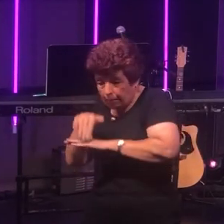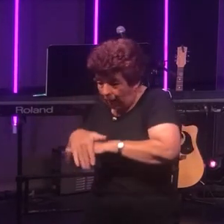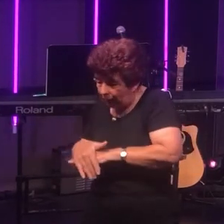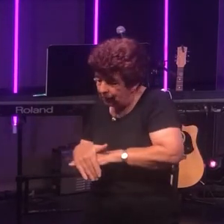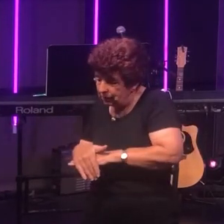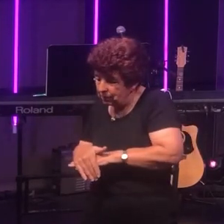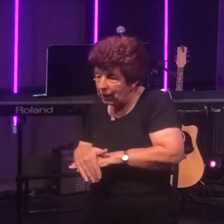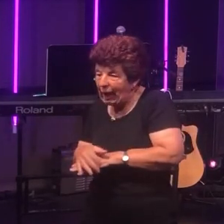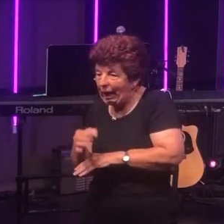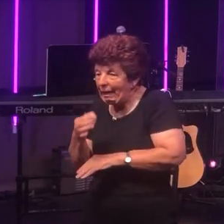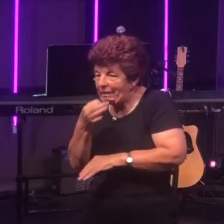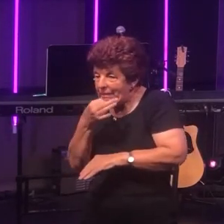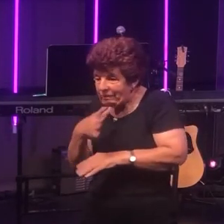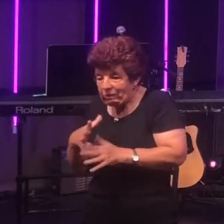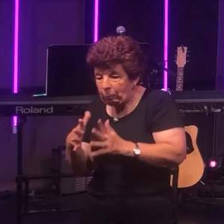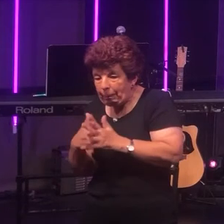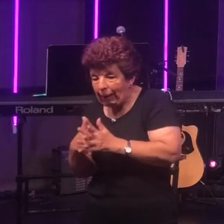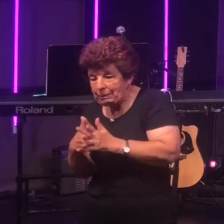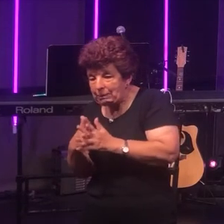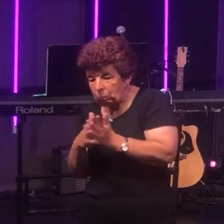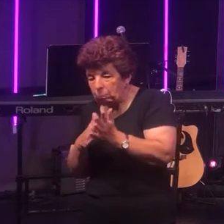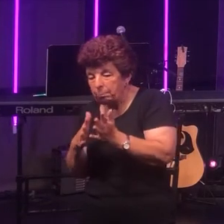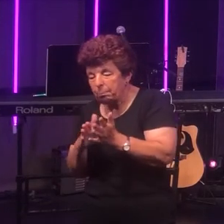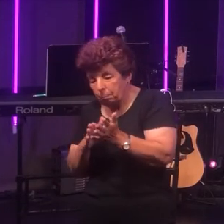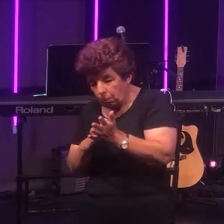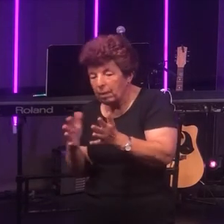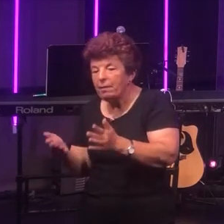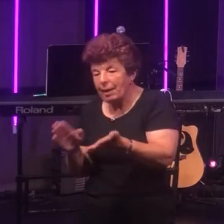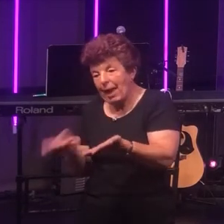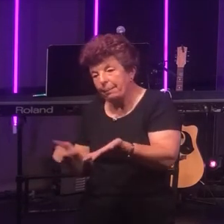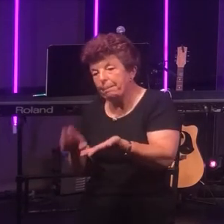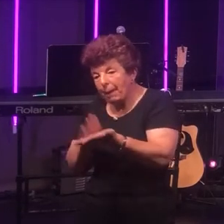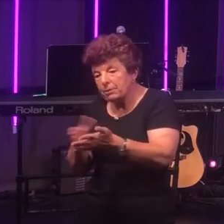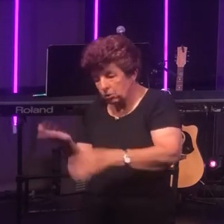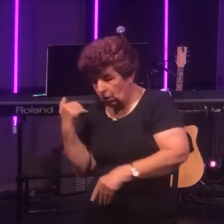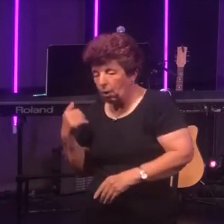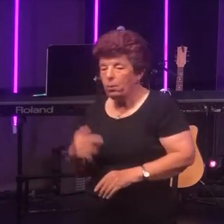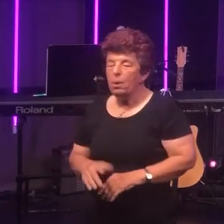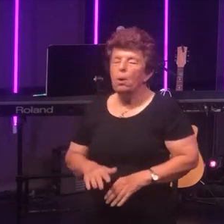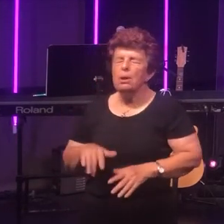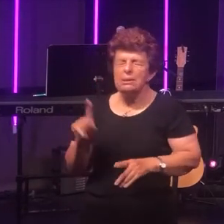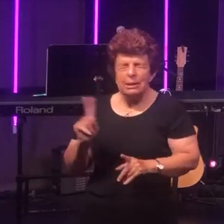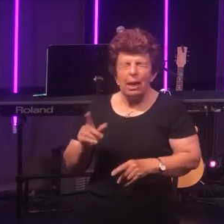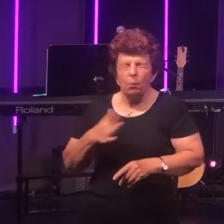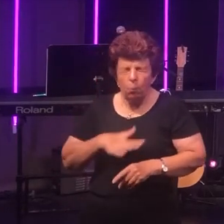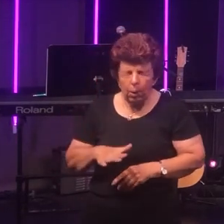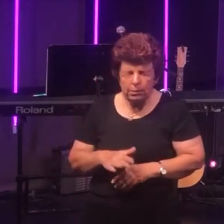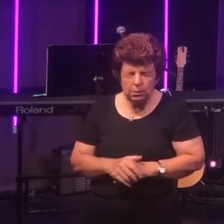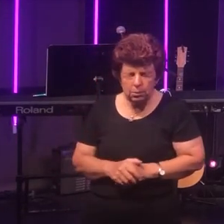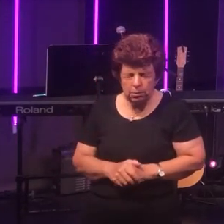a few months, or few weeks ago and so today we want to just make some reference to that